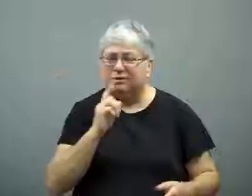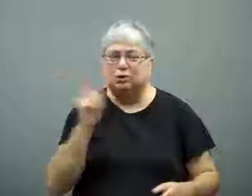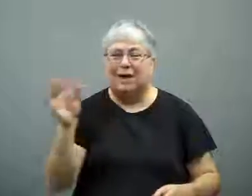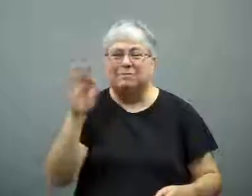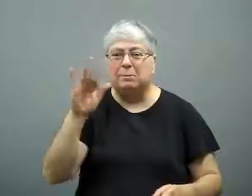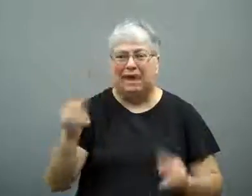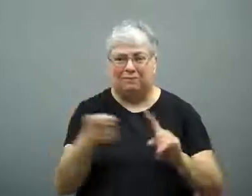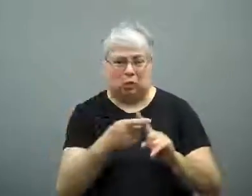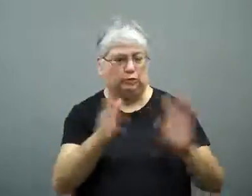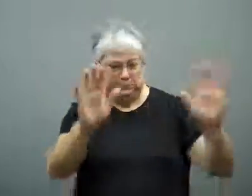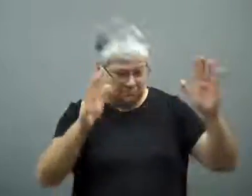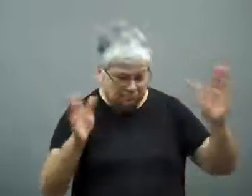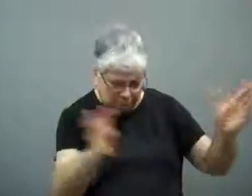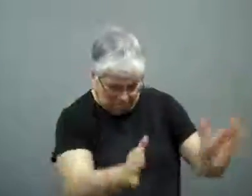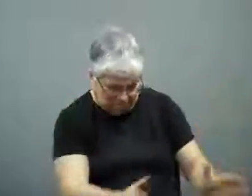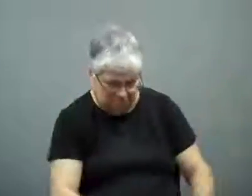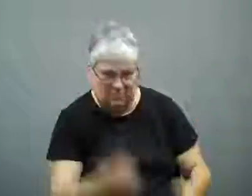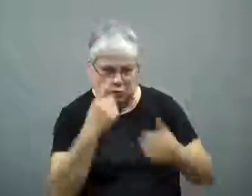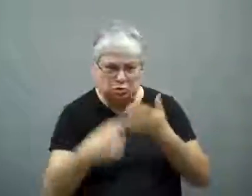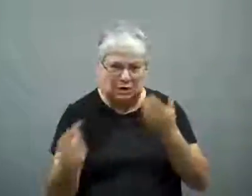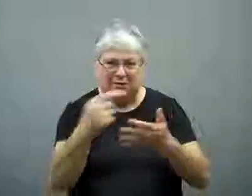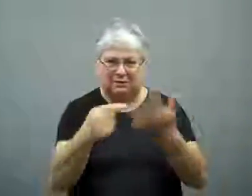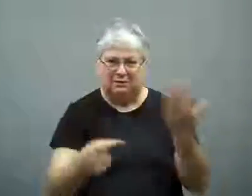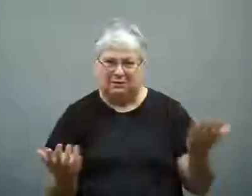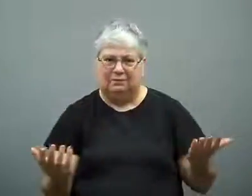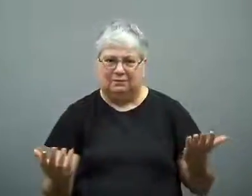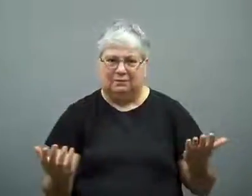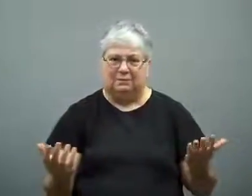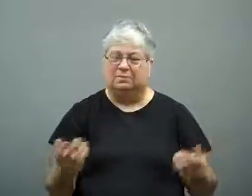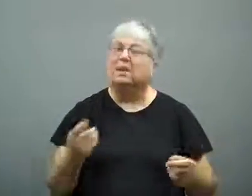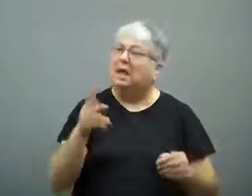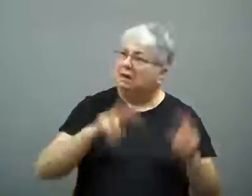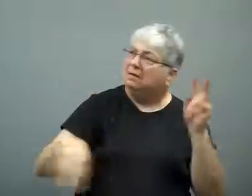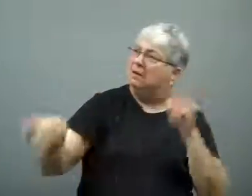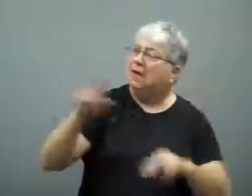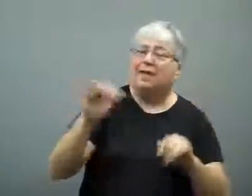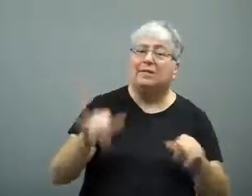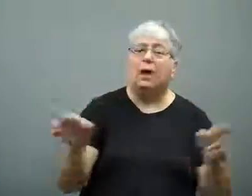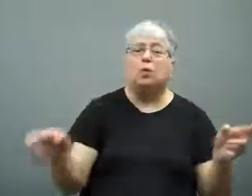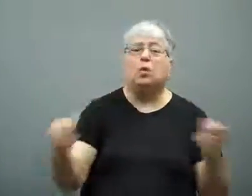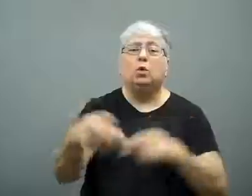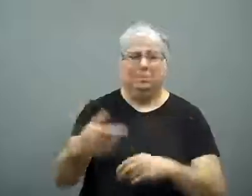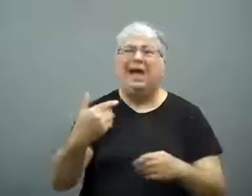The FBI would have patted him down for weapons right away.